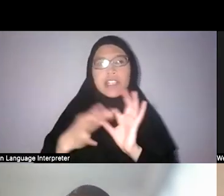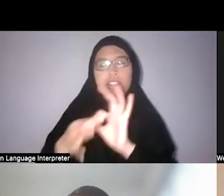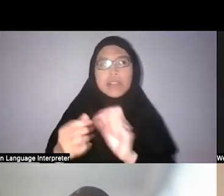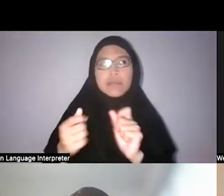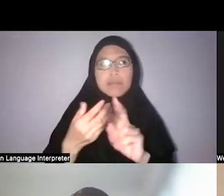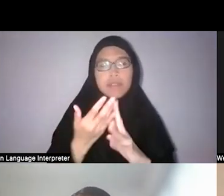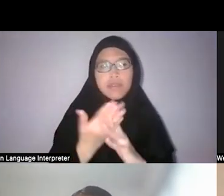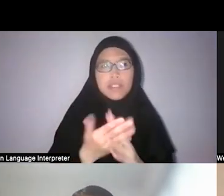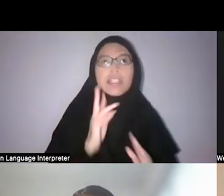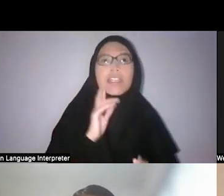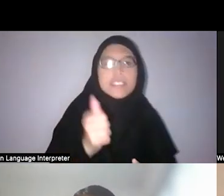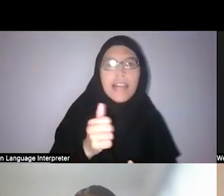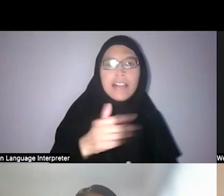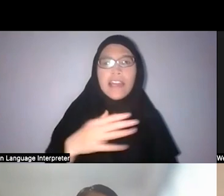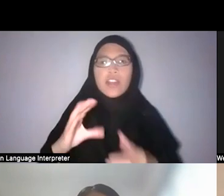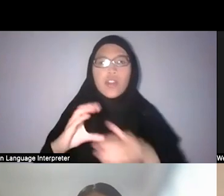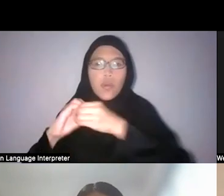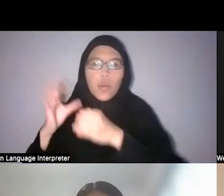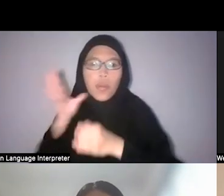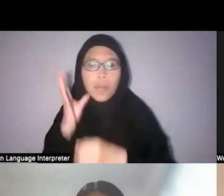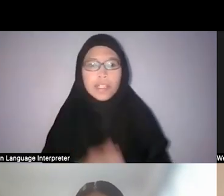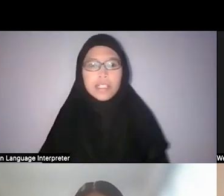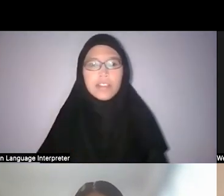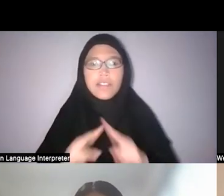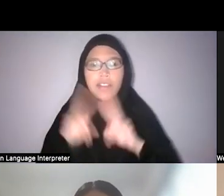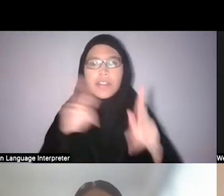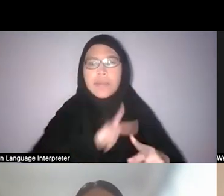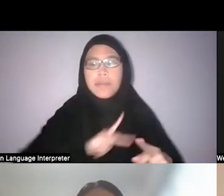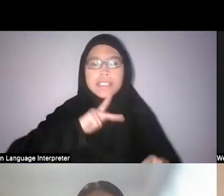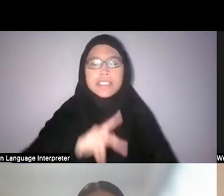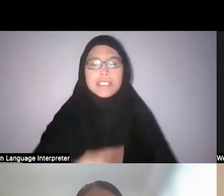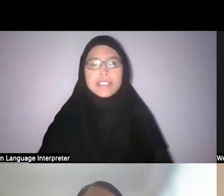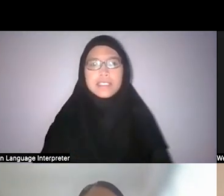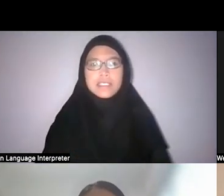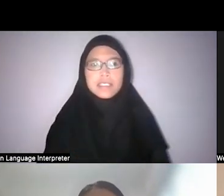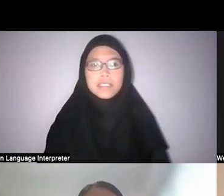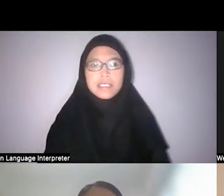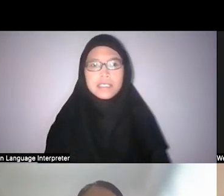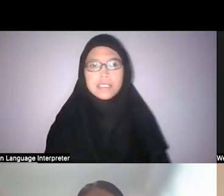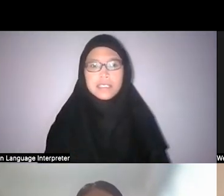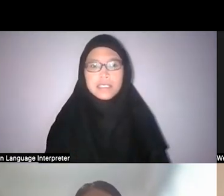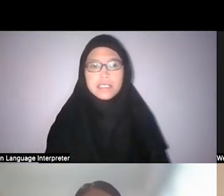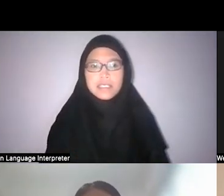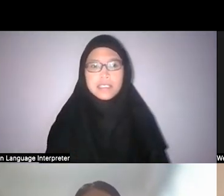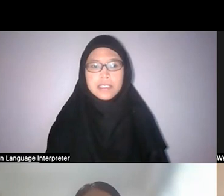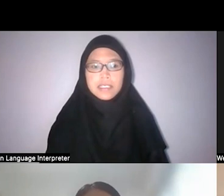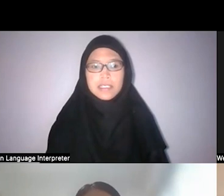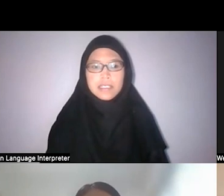So it becomes this very personal object— not object, this very personal...